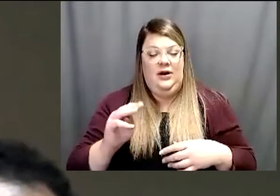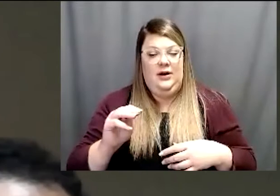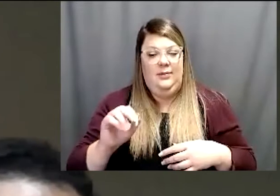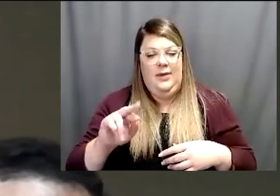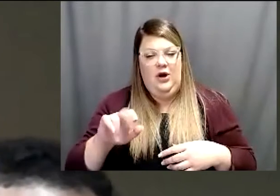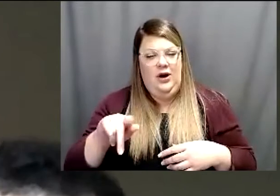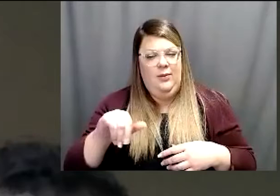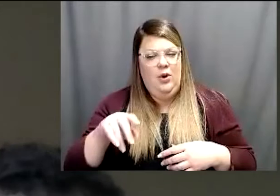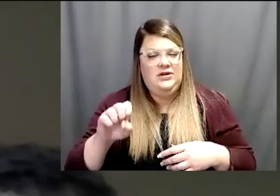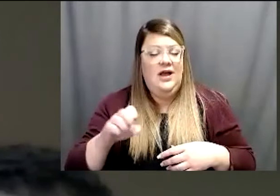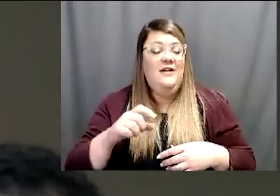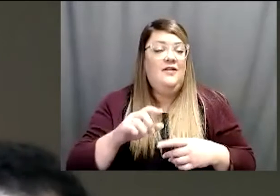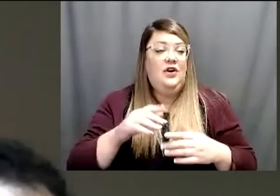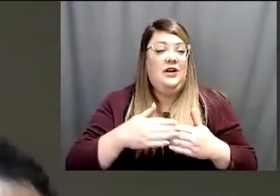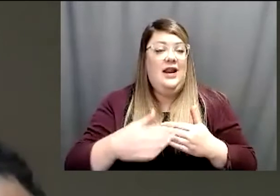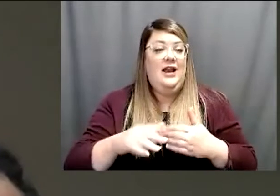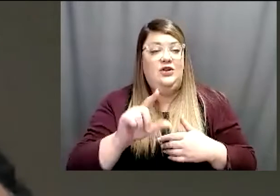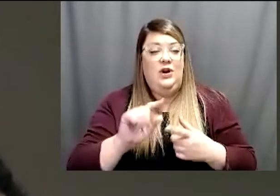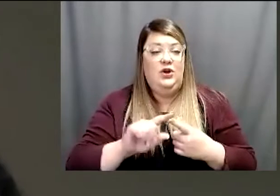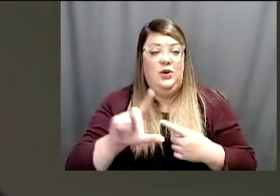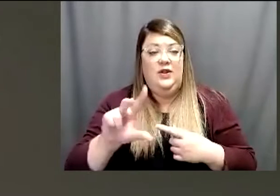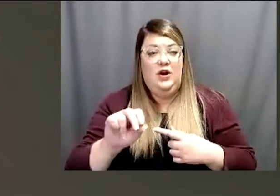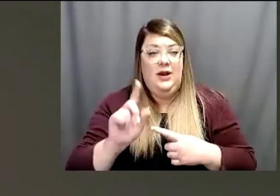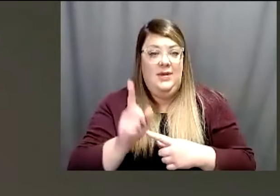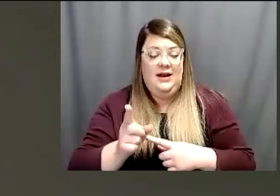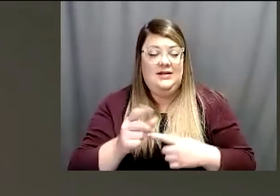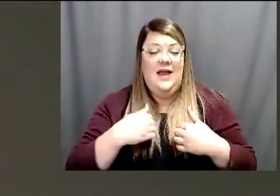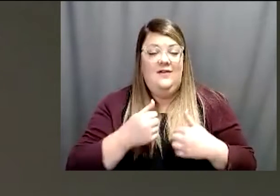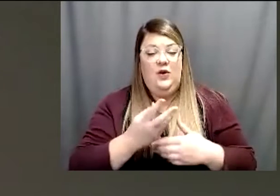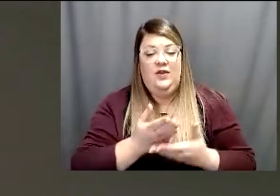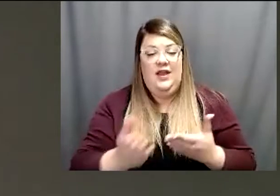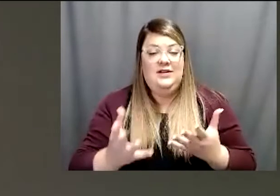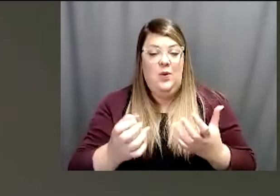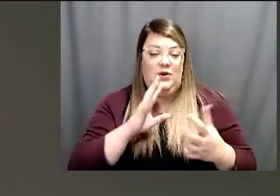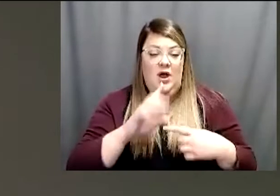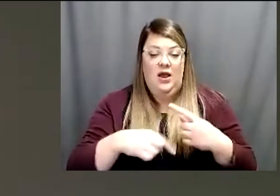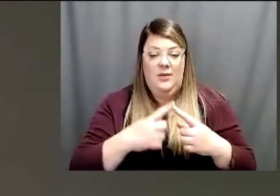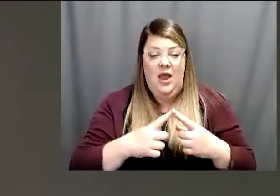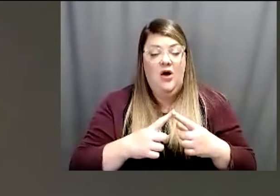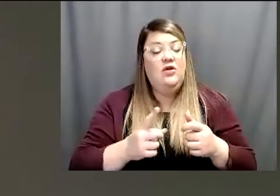I have a couple of things that we wanted to talk about. First you know just wanted to give